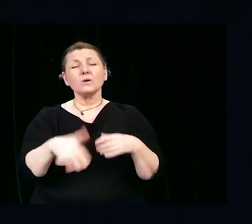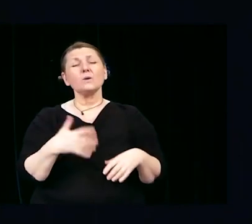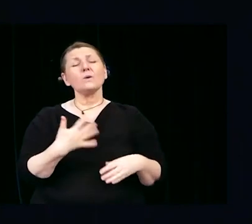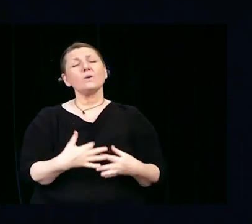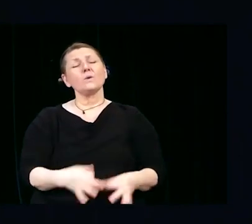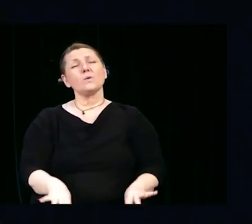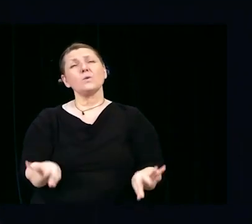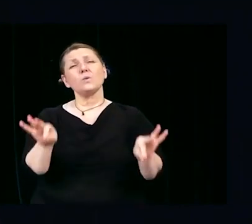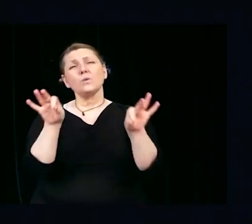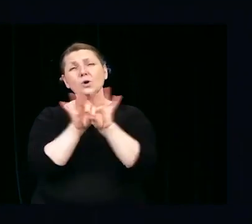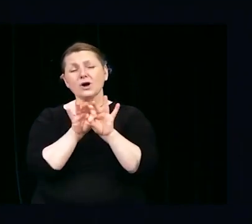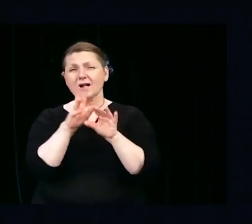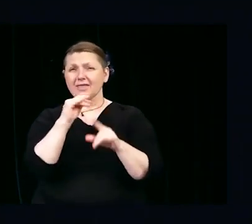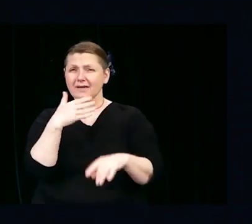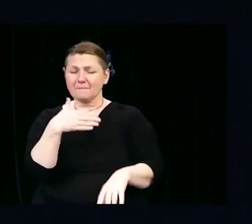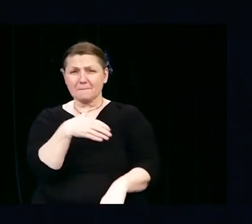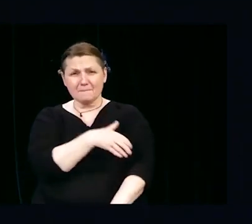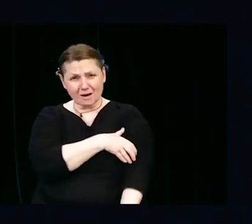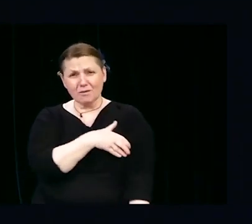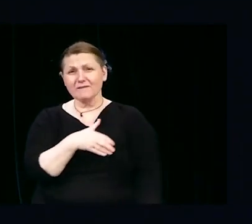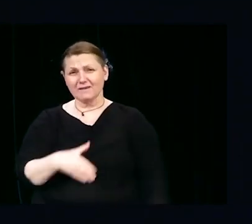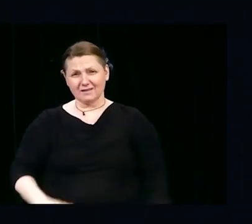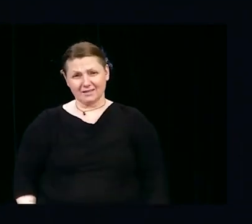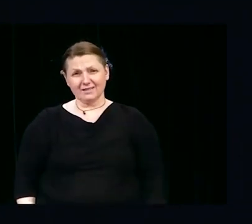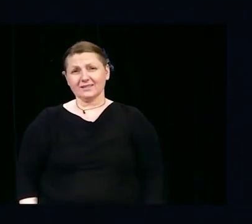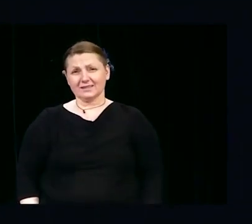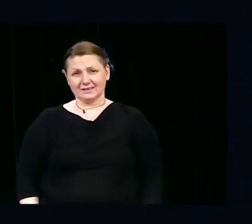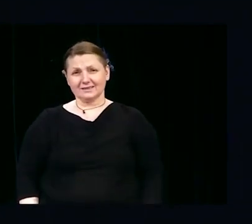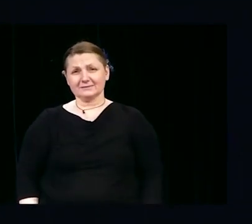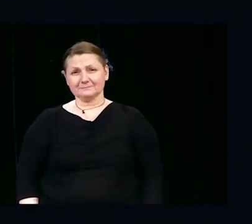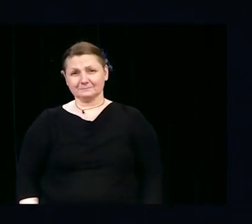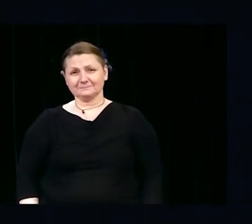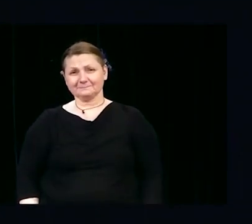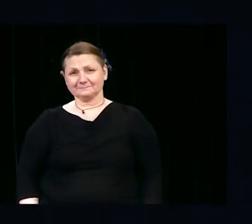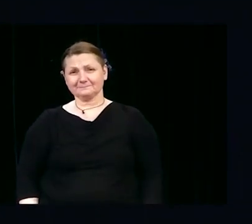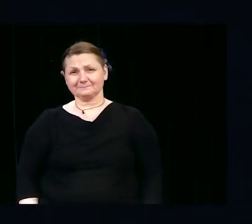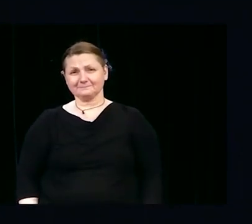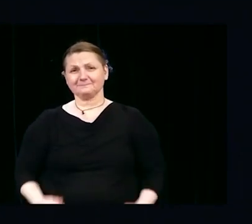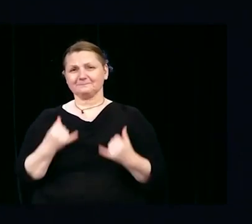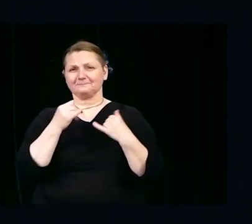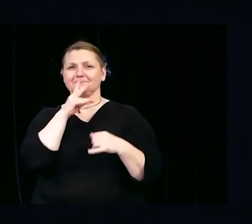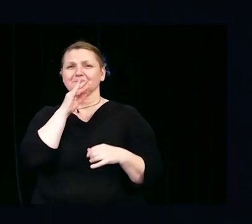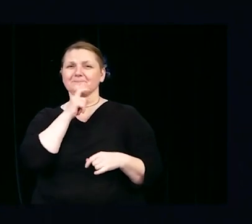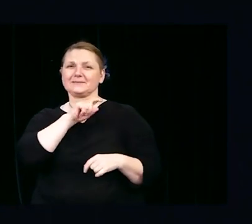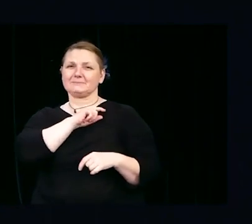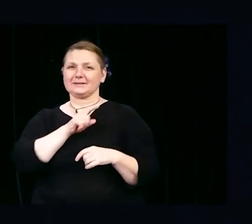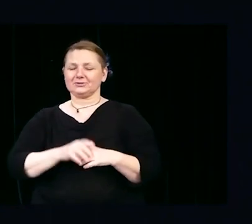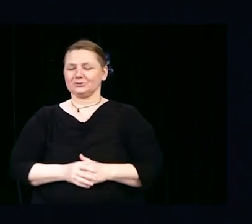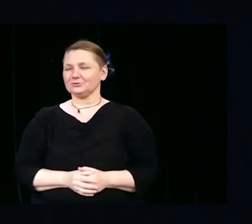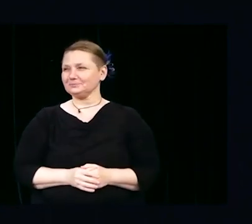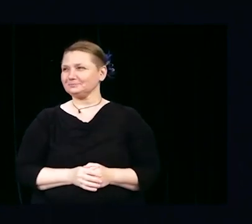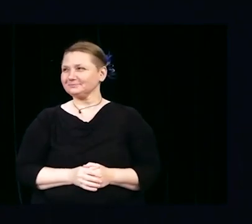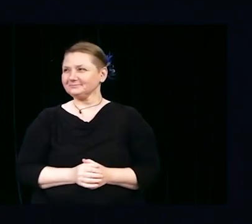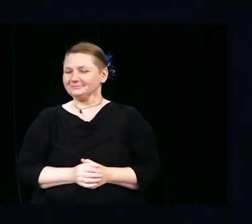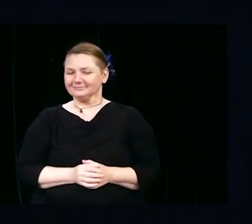Finalmente, actúa en tu comunidad y concéntrate en tus áreas de fortaleza.